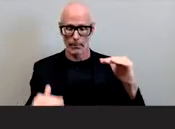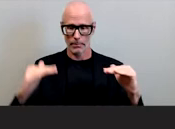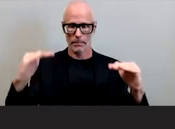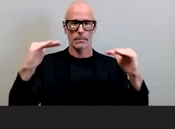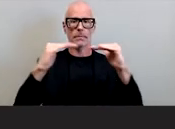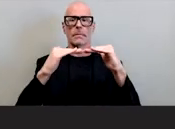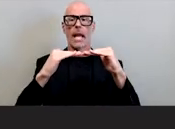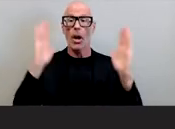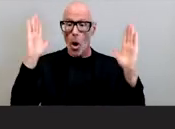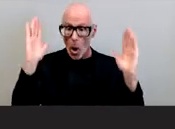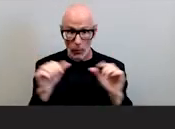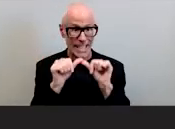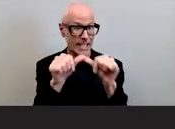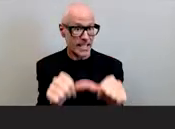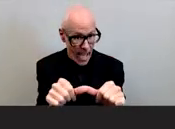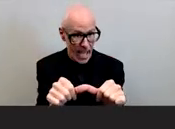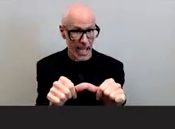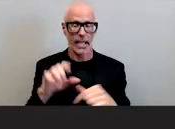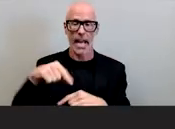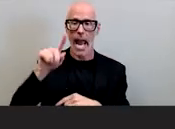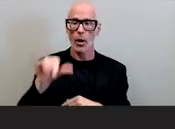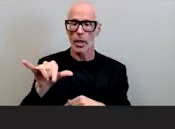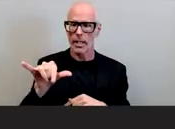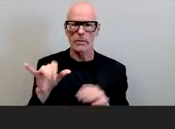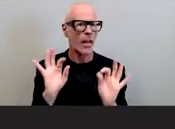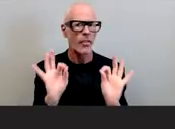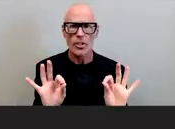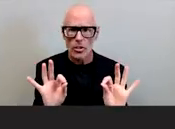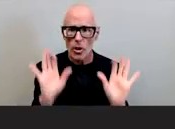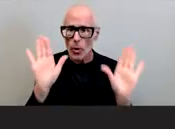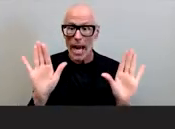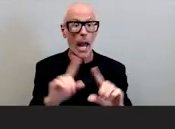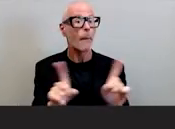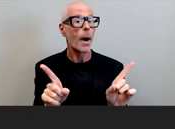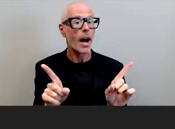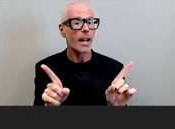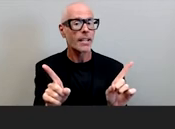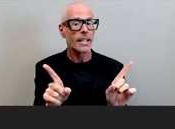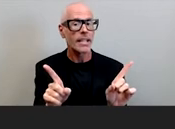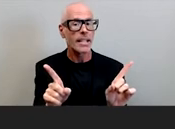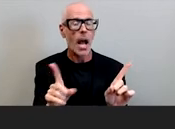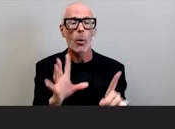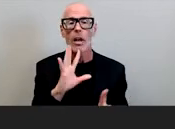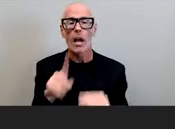and hopefully sustain equity that's great let me talk with you though about eight mistakes or eight